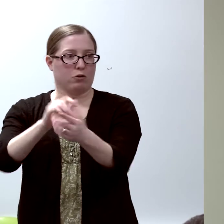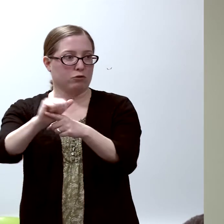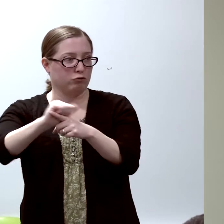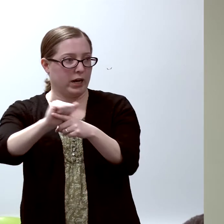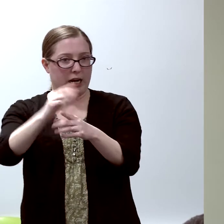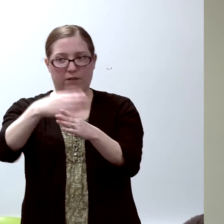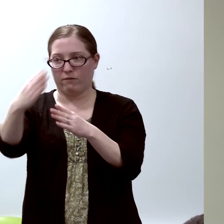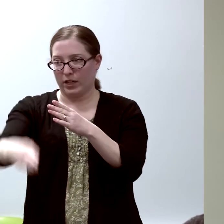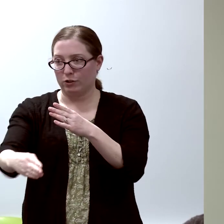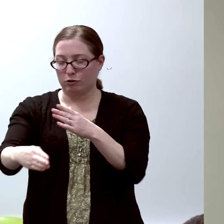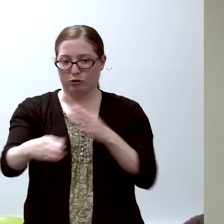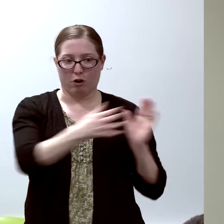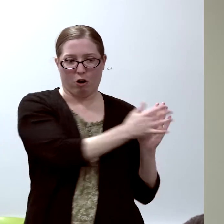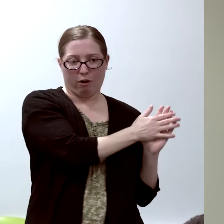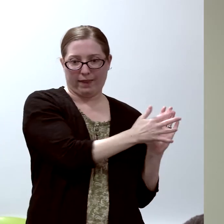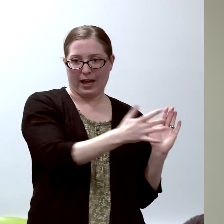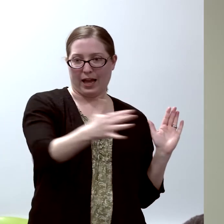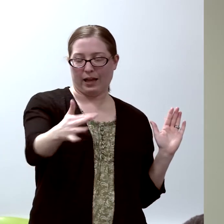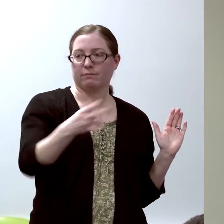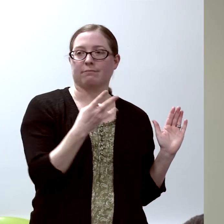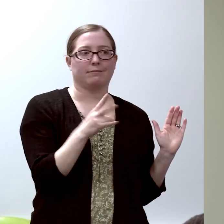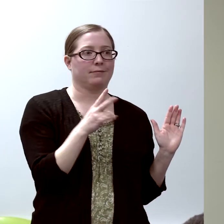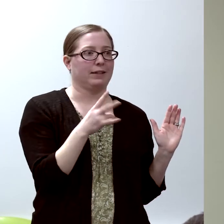it was 17 years.